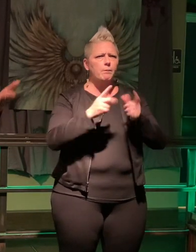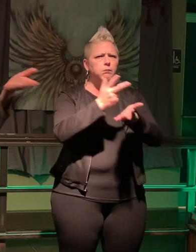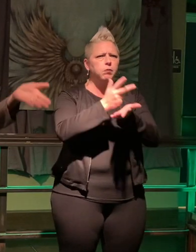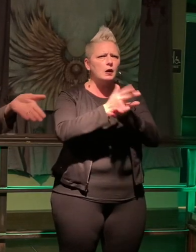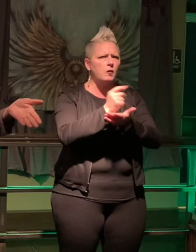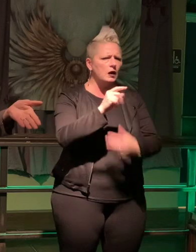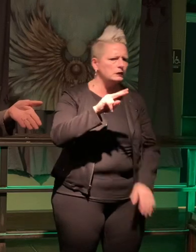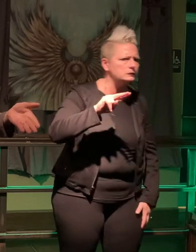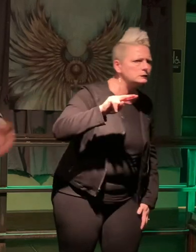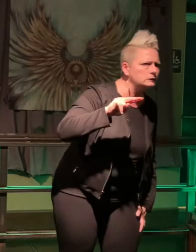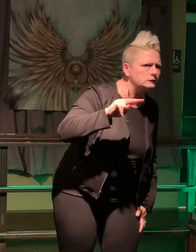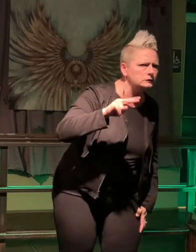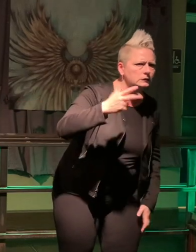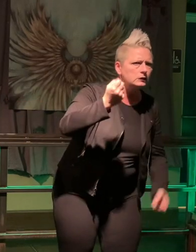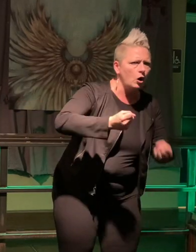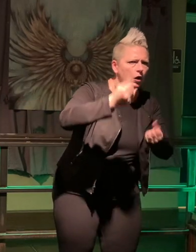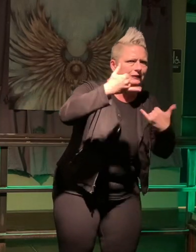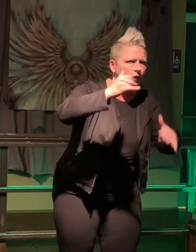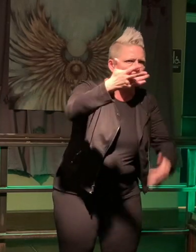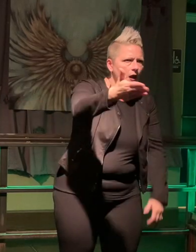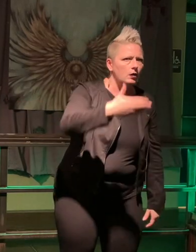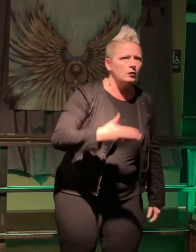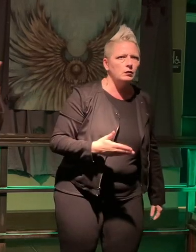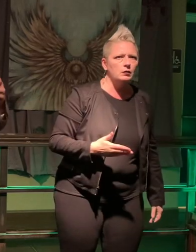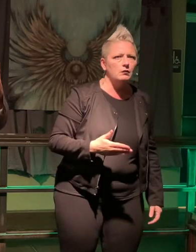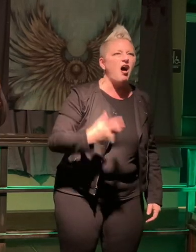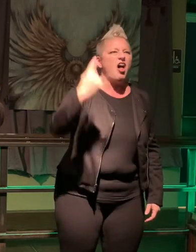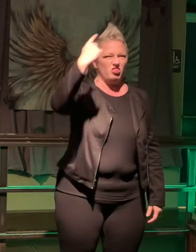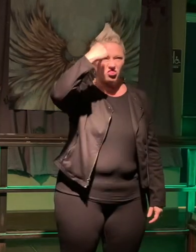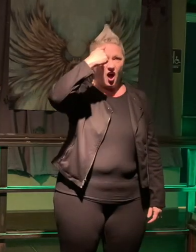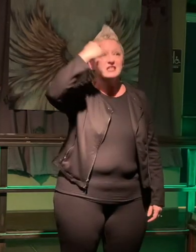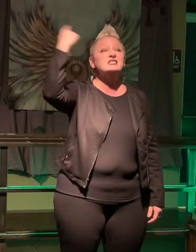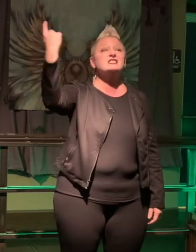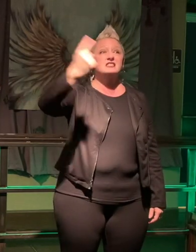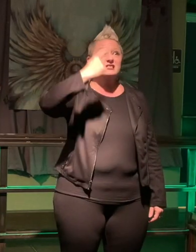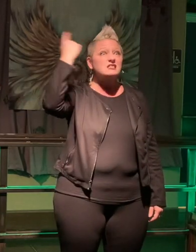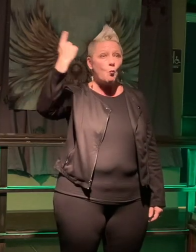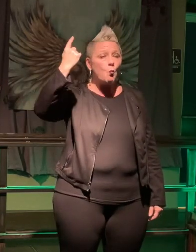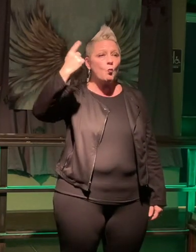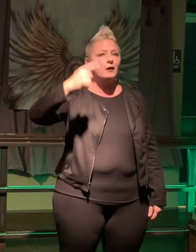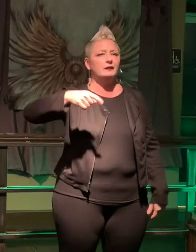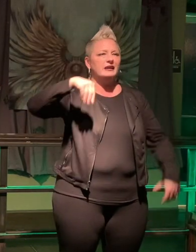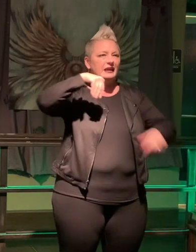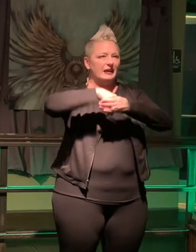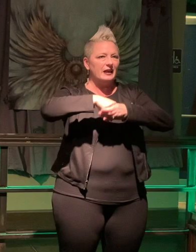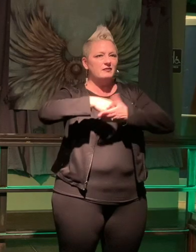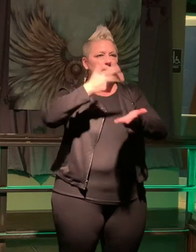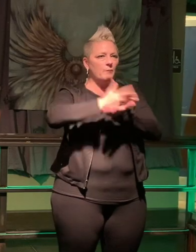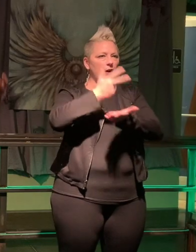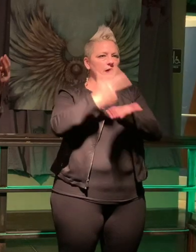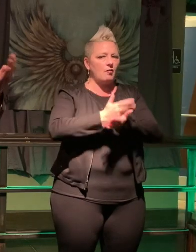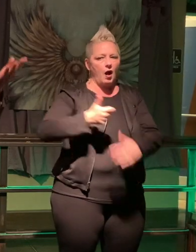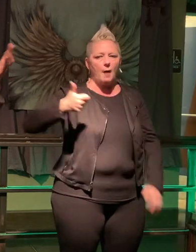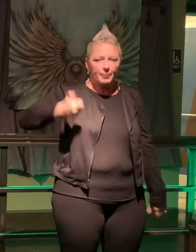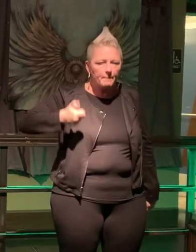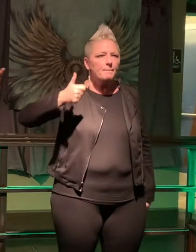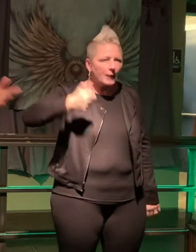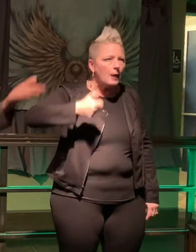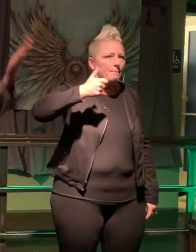looking to see if my car was I thought someone found them and they're going through the parking lot going which car does this open and then maybe my car's going